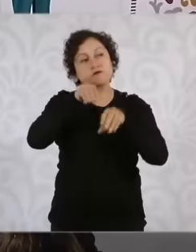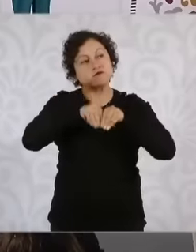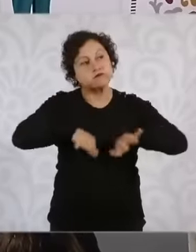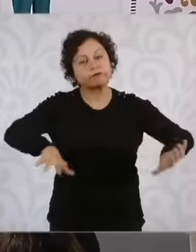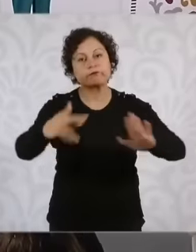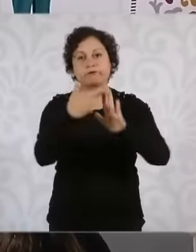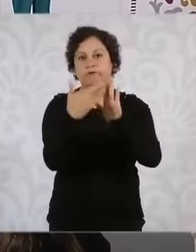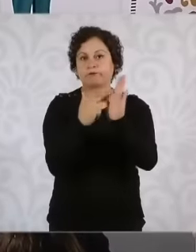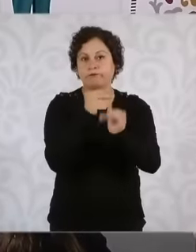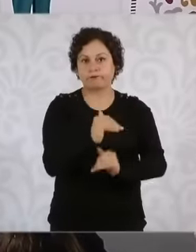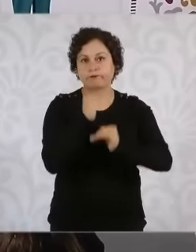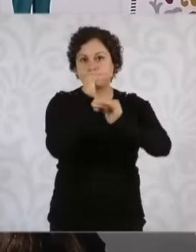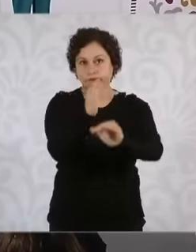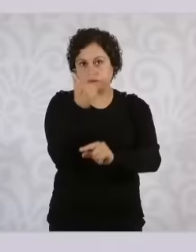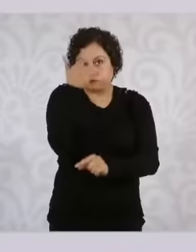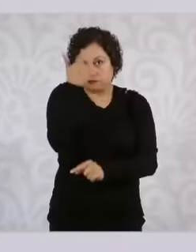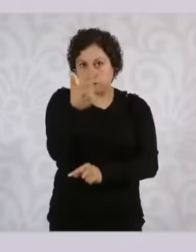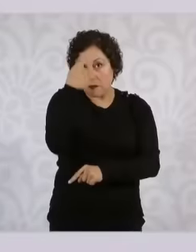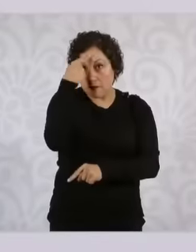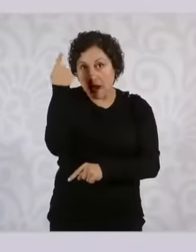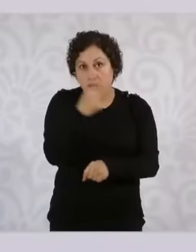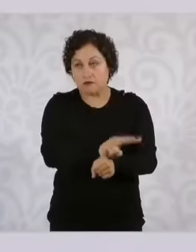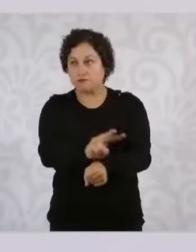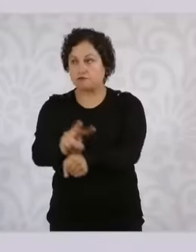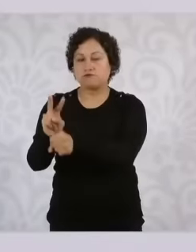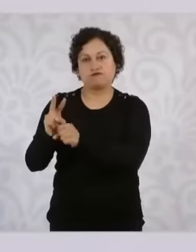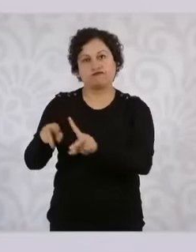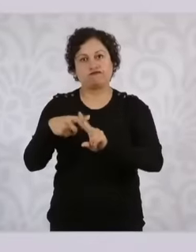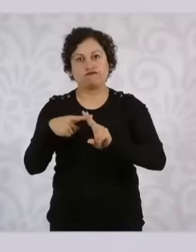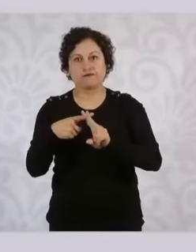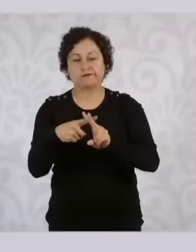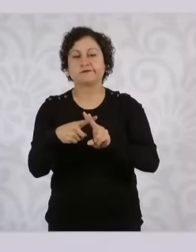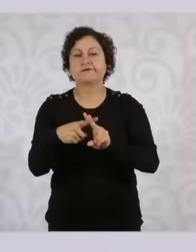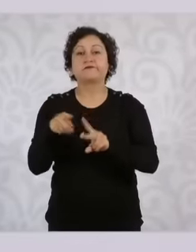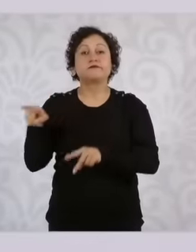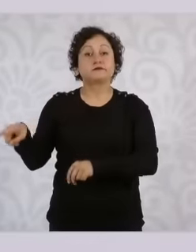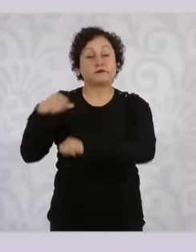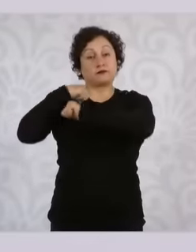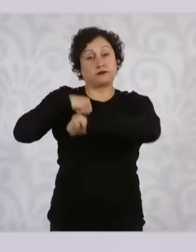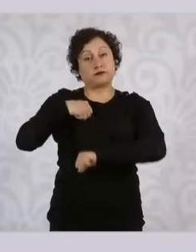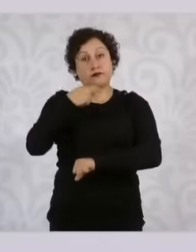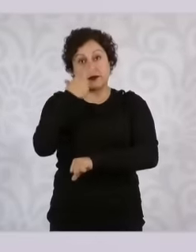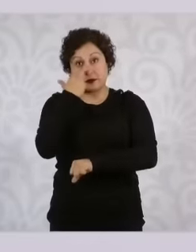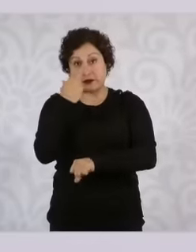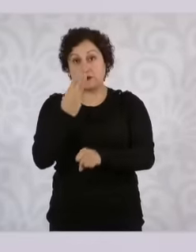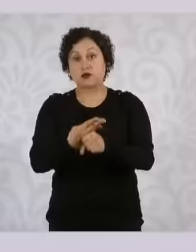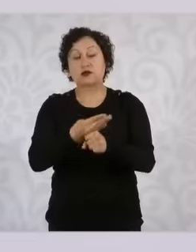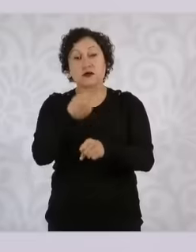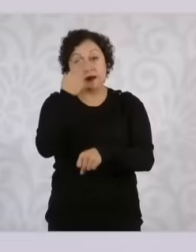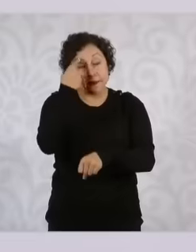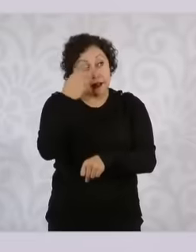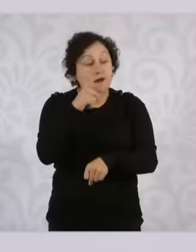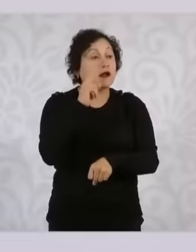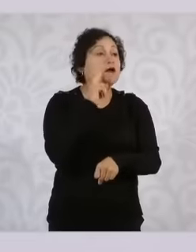supervision rules must guarantee that no candidate hires